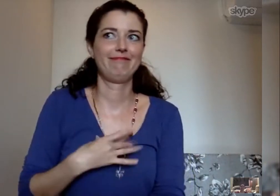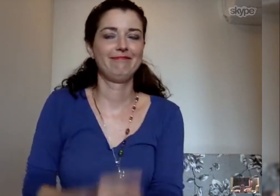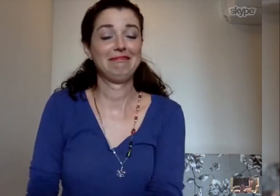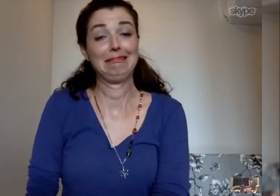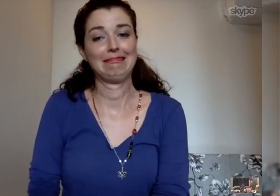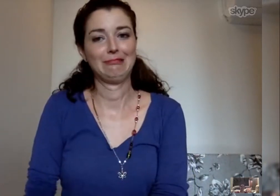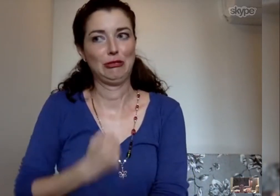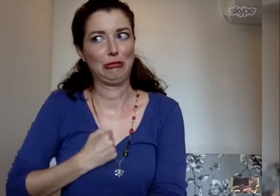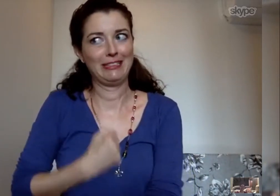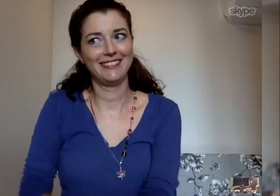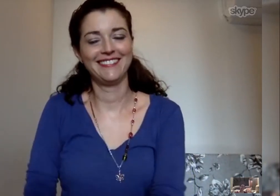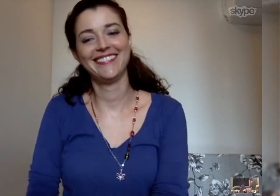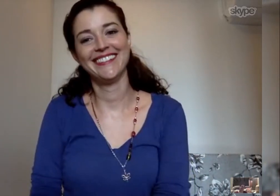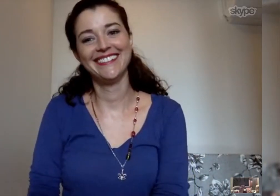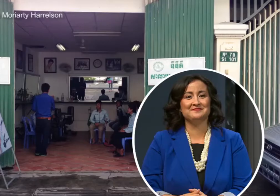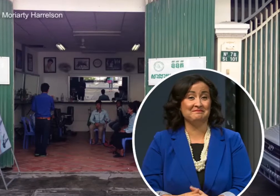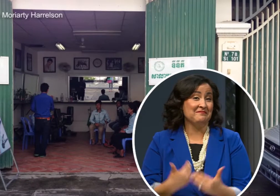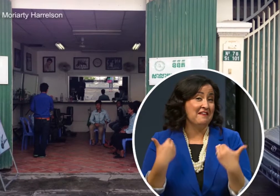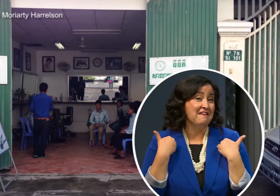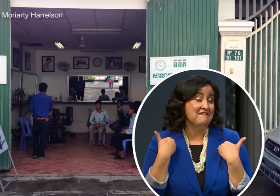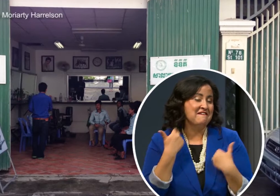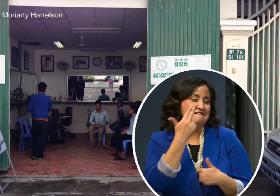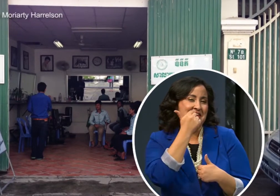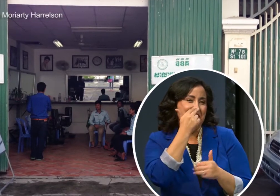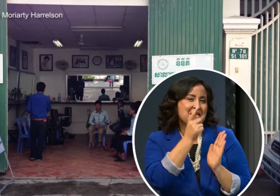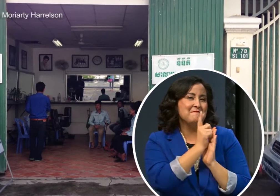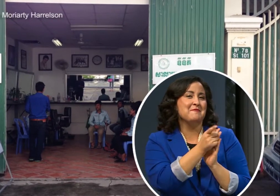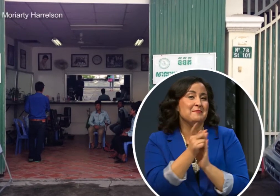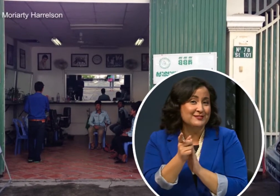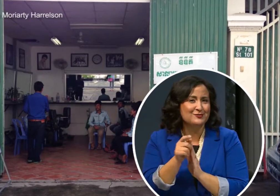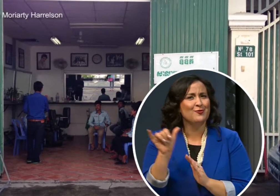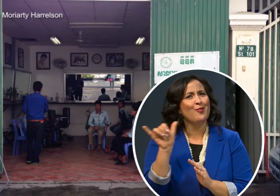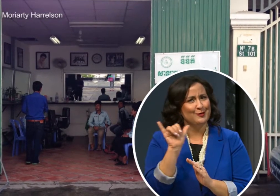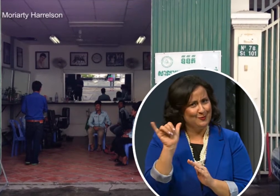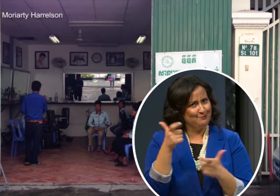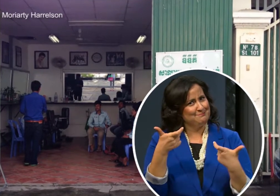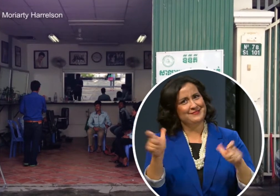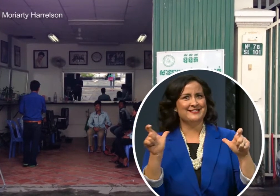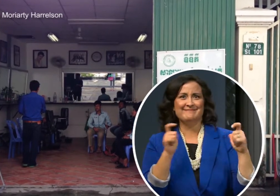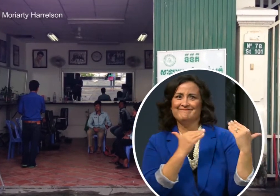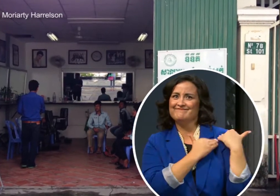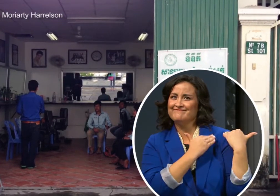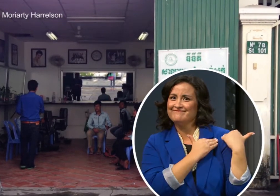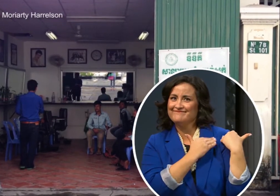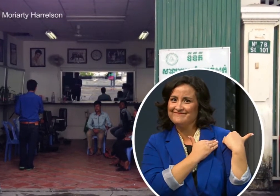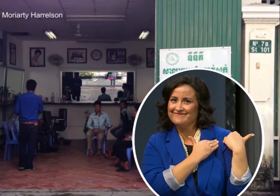I apologized for my mistake of course.” with the laughter, also comes a sense of responsibility.